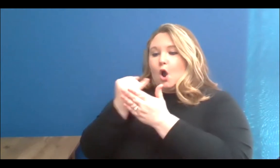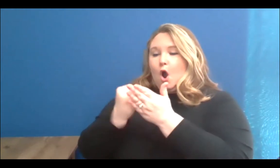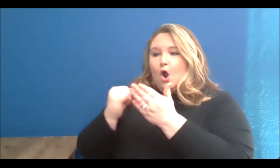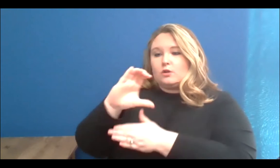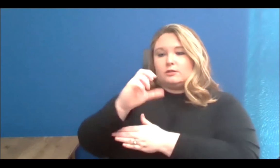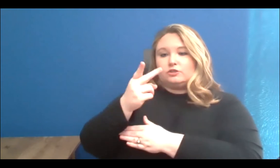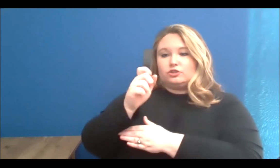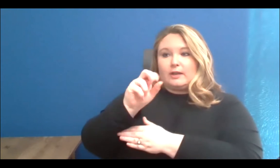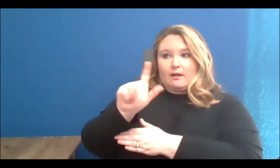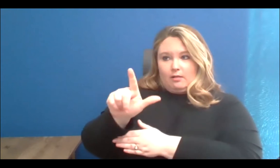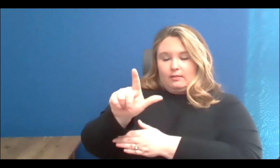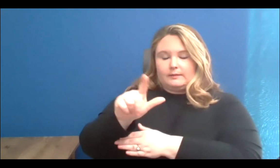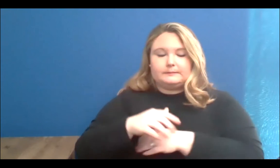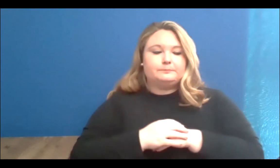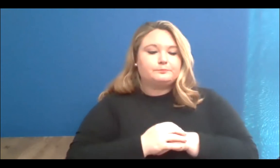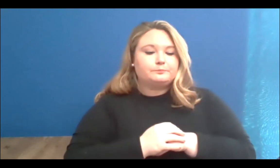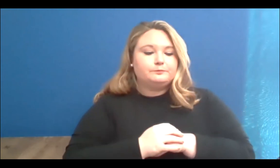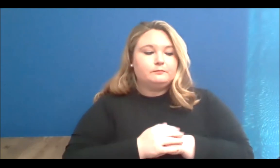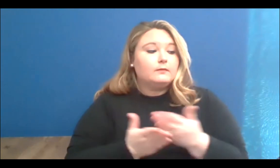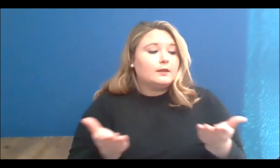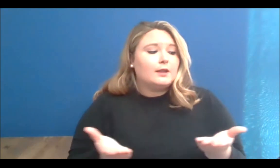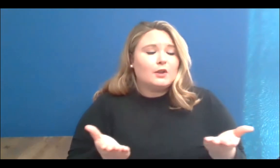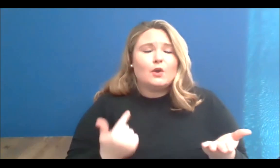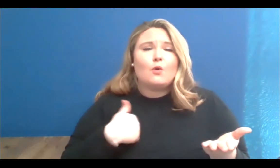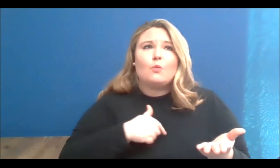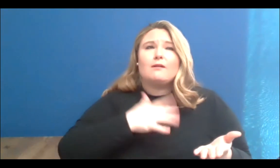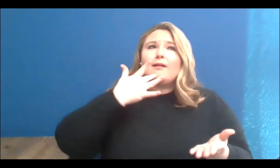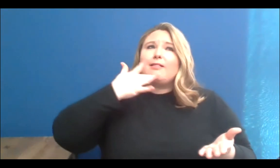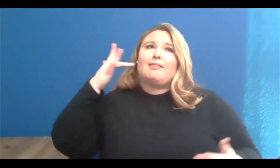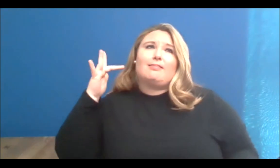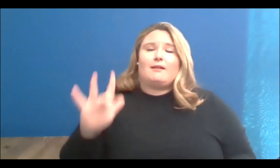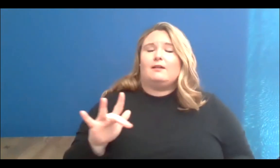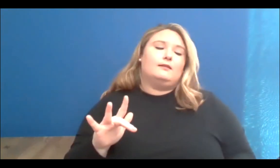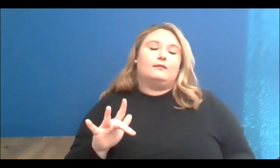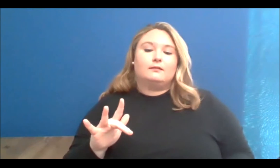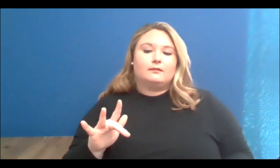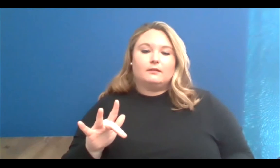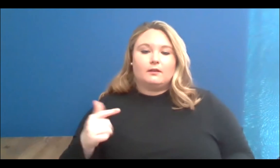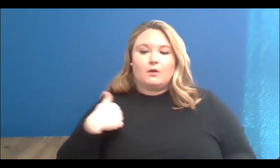We are extremely lucky and I feel excitement and a great sense of